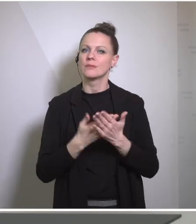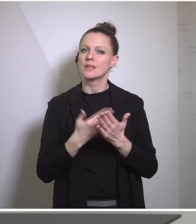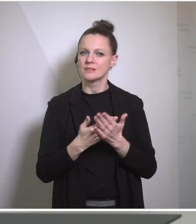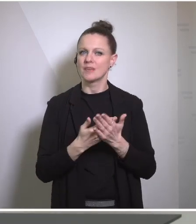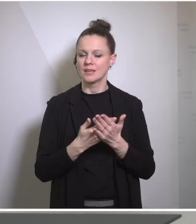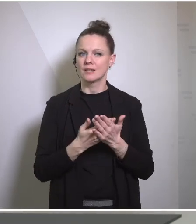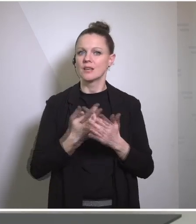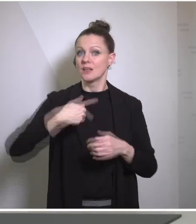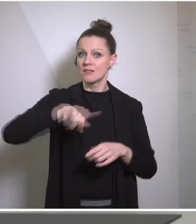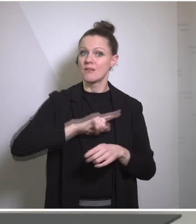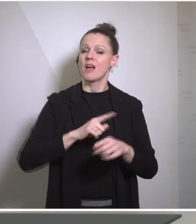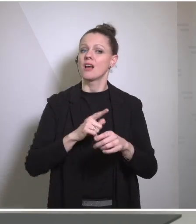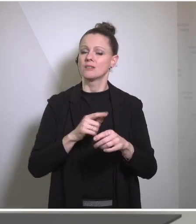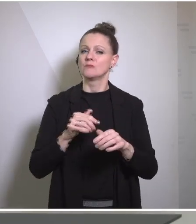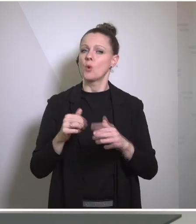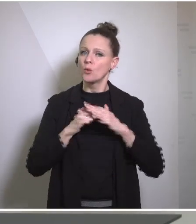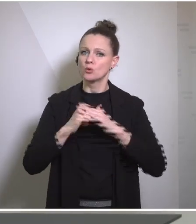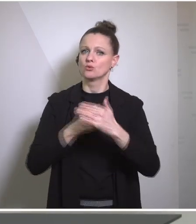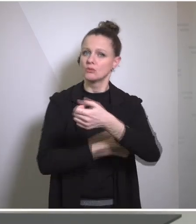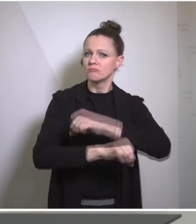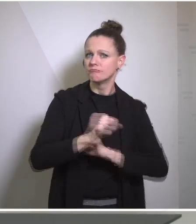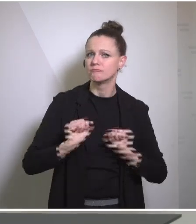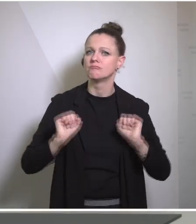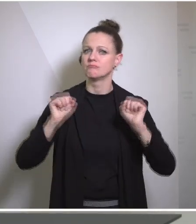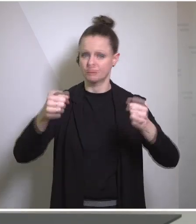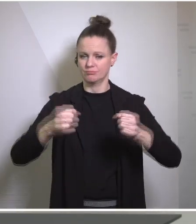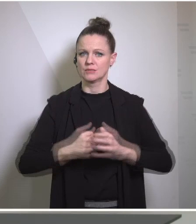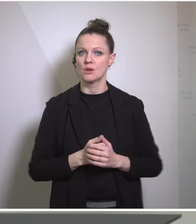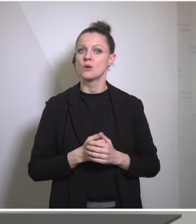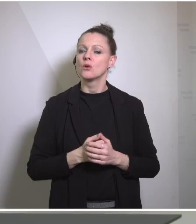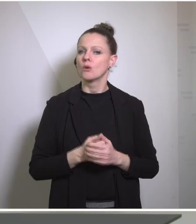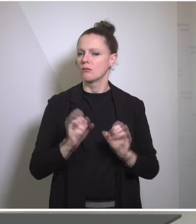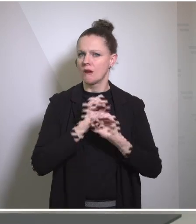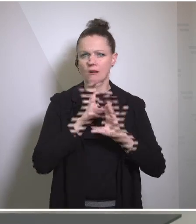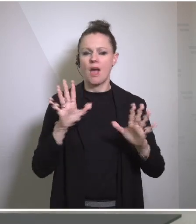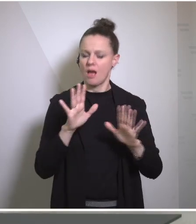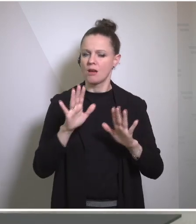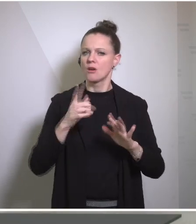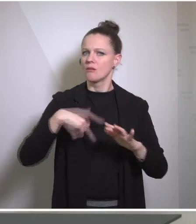all his engagement and here we will continue to partner strongly. The Forerign Minister mentioned